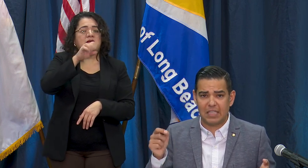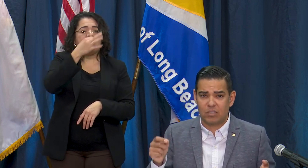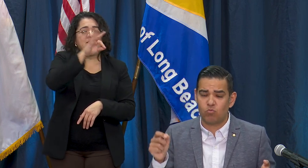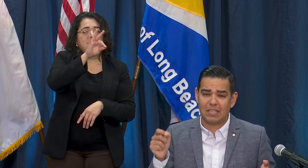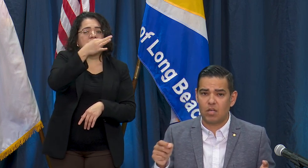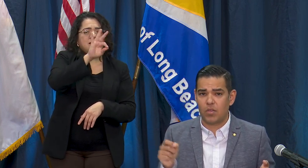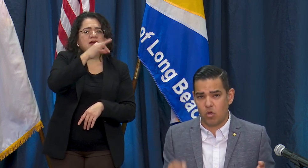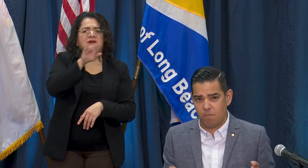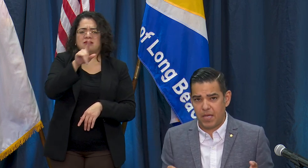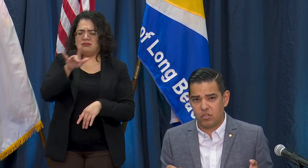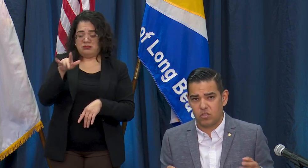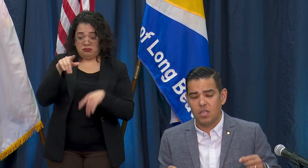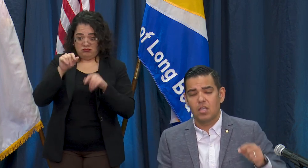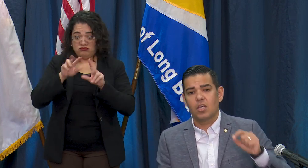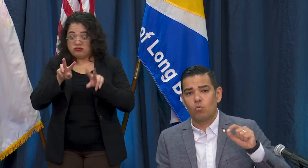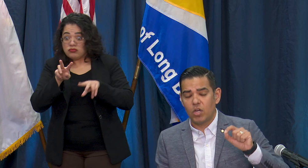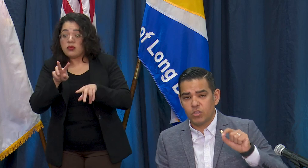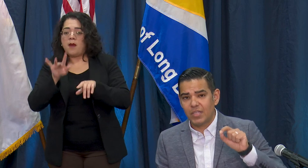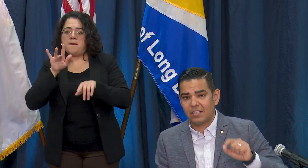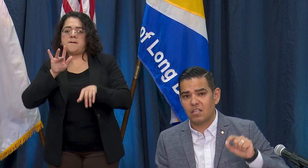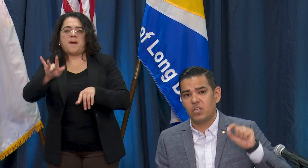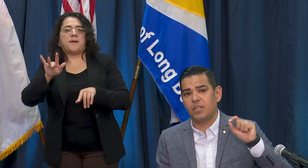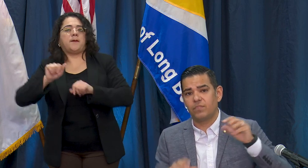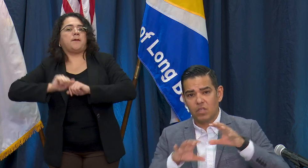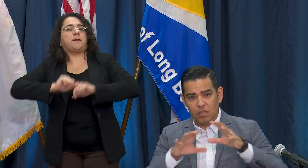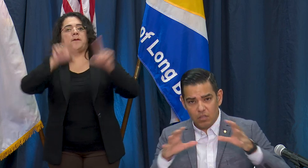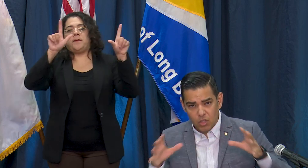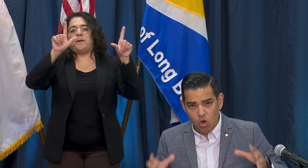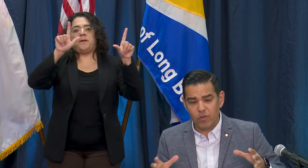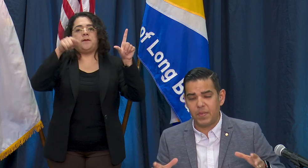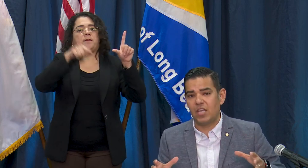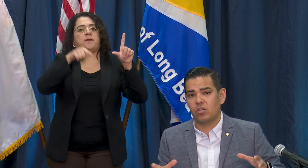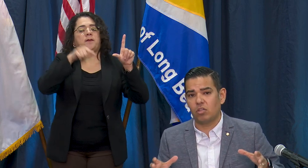the links right there on the homepage. Once you get to the COVID page on the